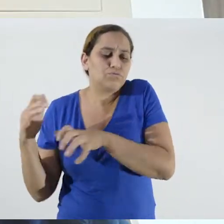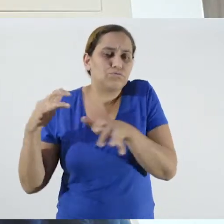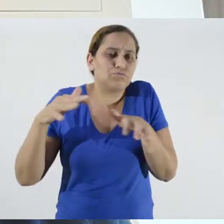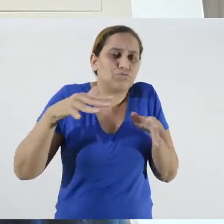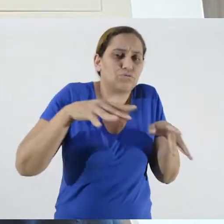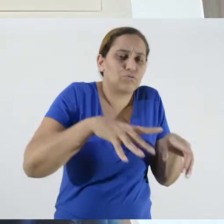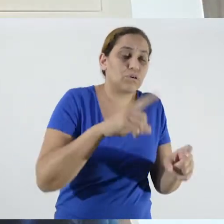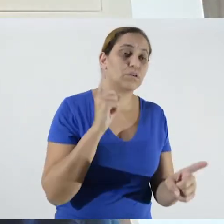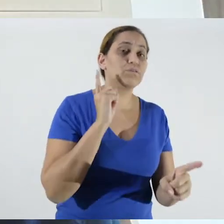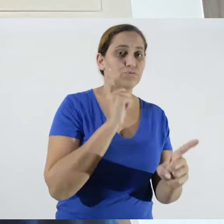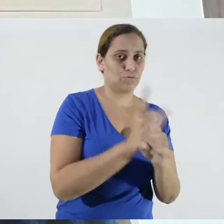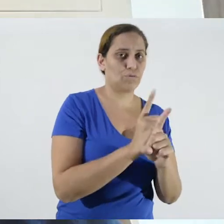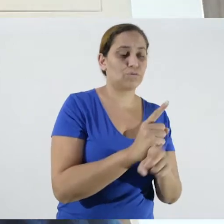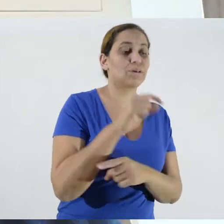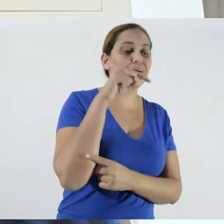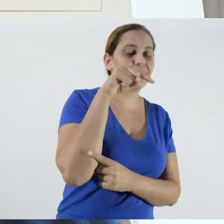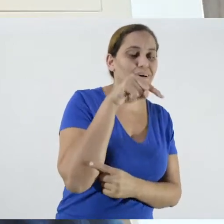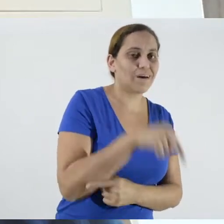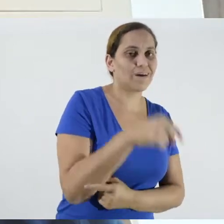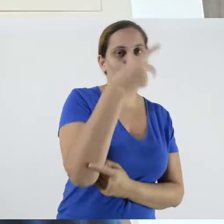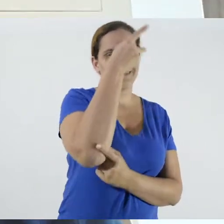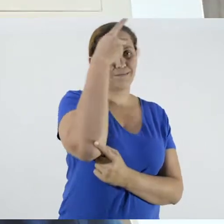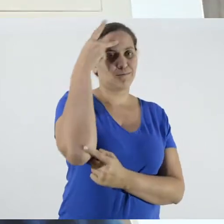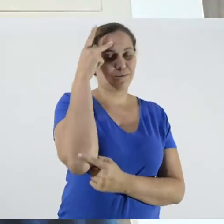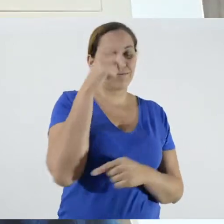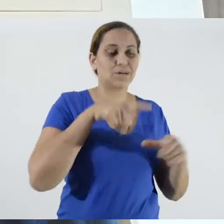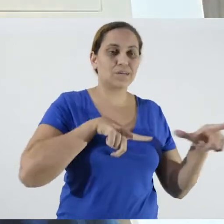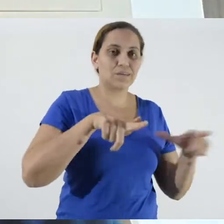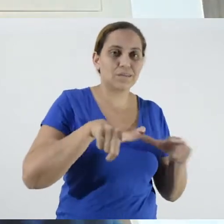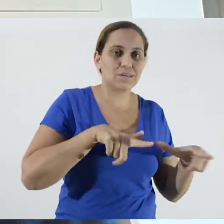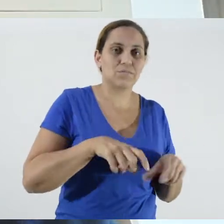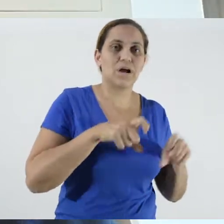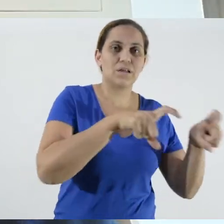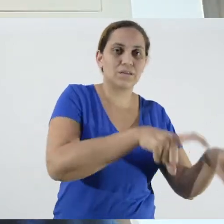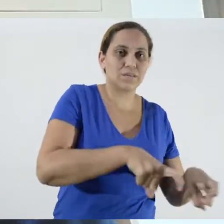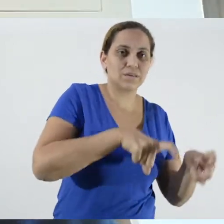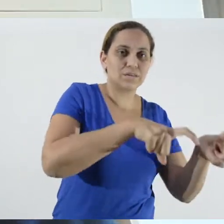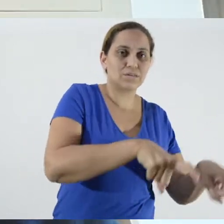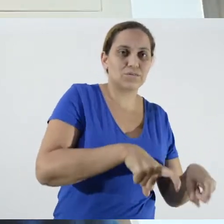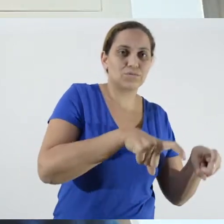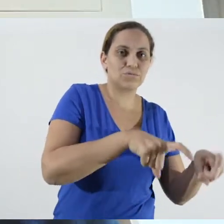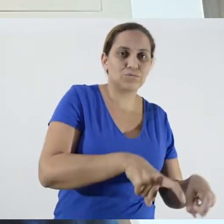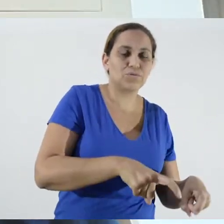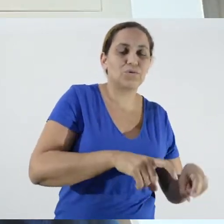finding that person, also, the farmer, the producer, the rural producer